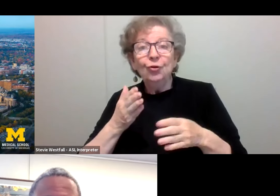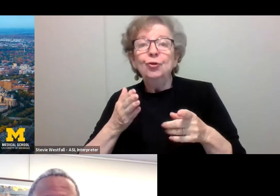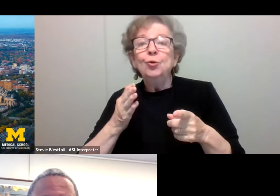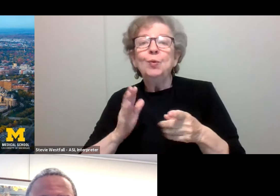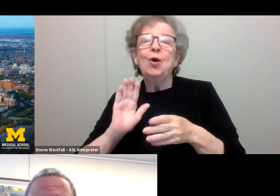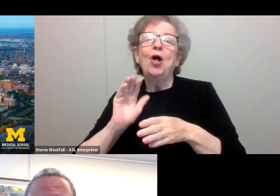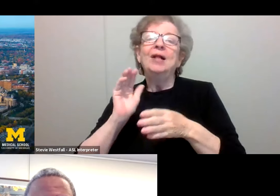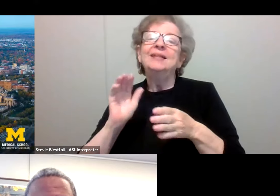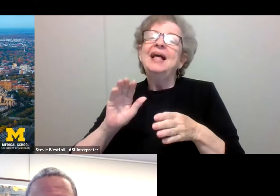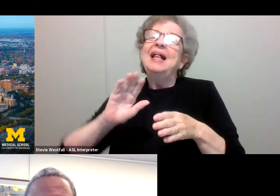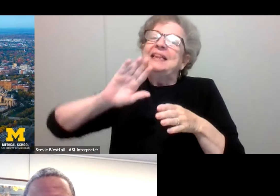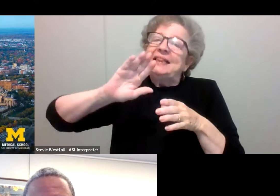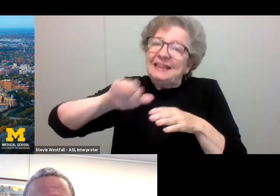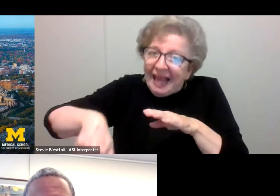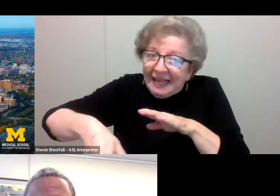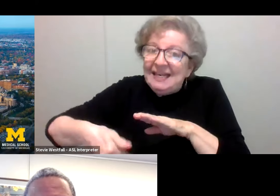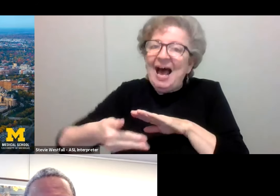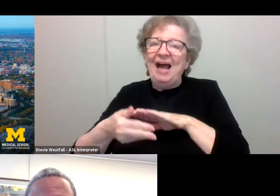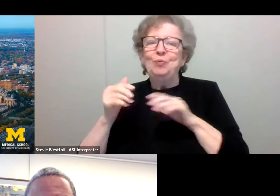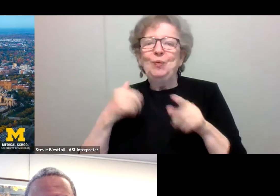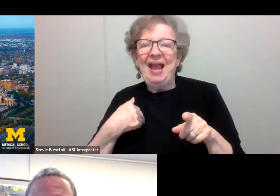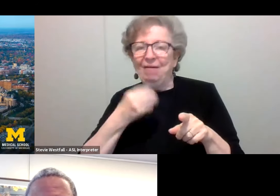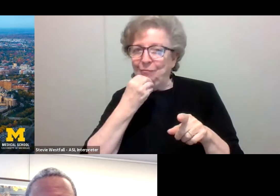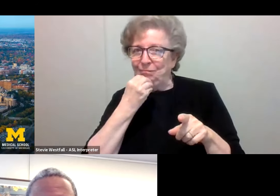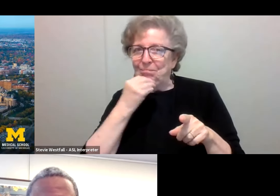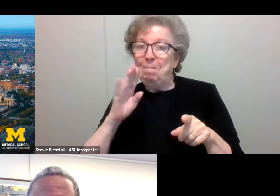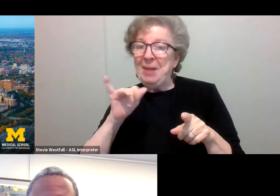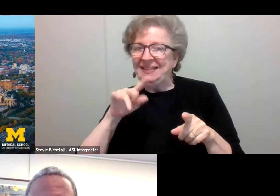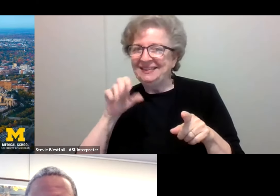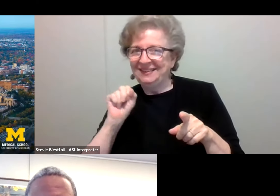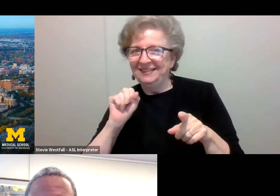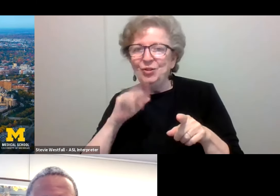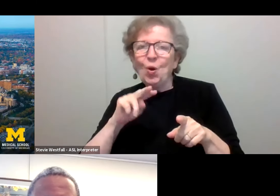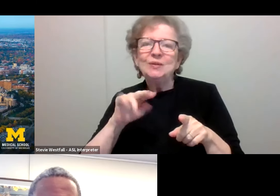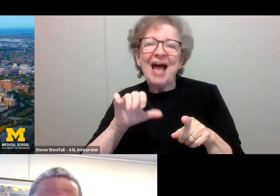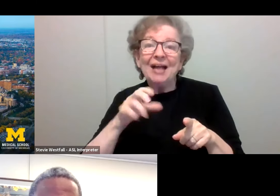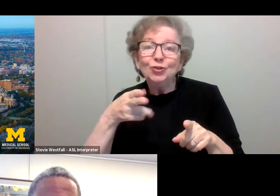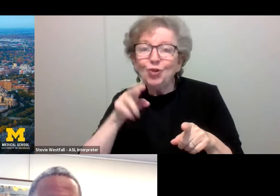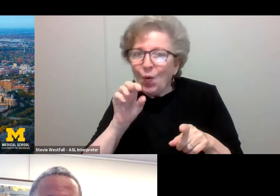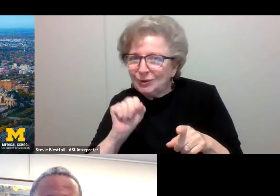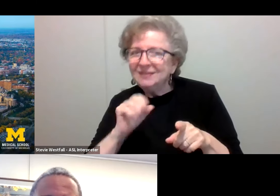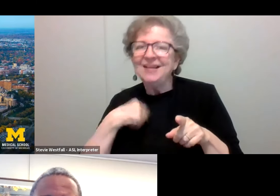where there will be free nachos in the Union, so just save me one, hopefully I'll make it over there.